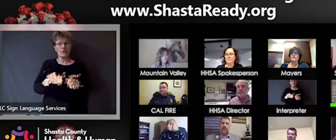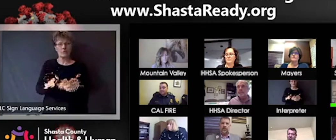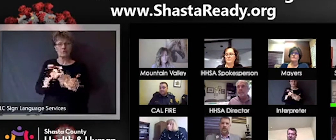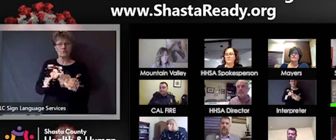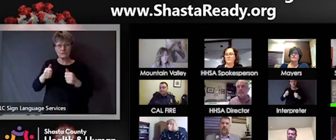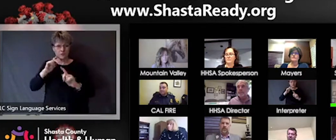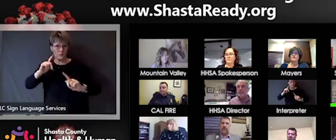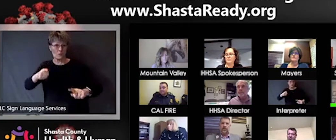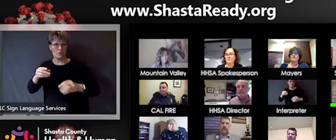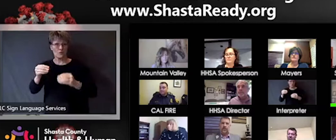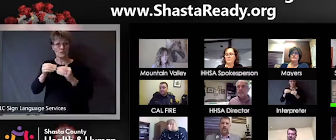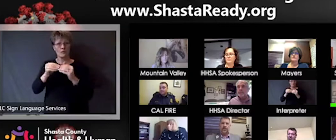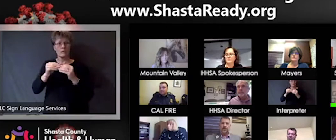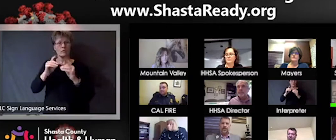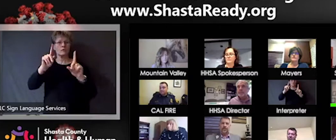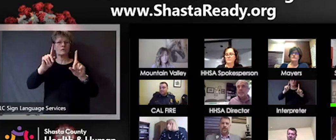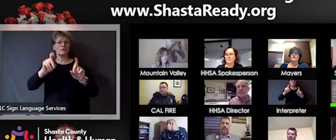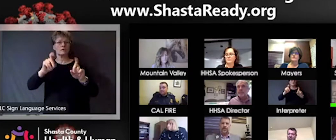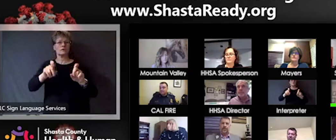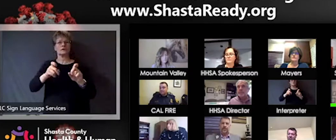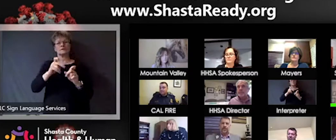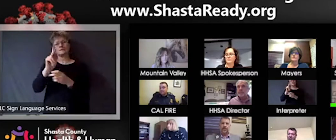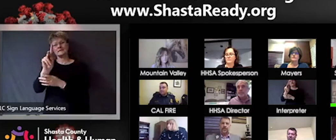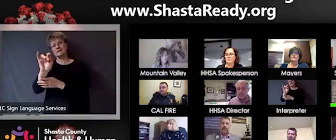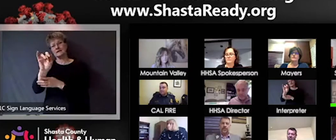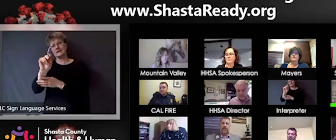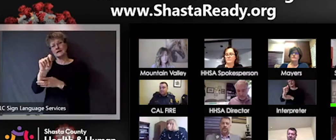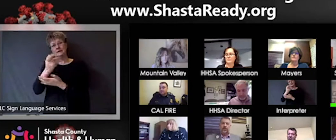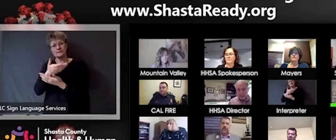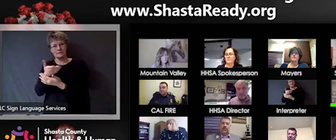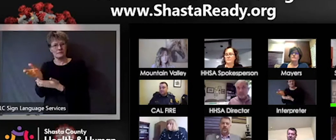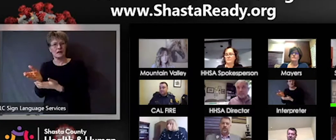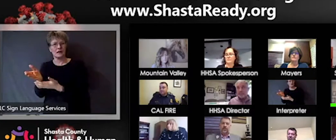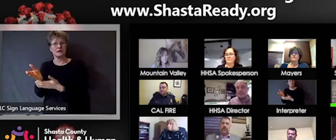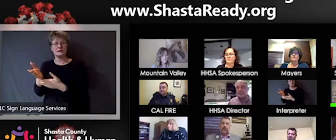with community partners. We have a variety of other things in the works